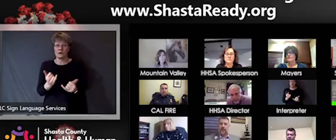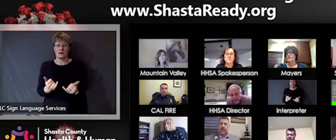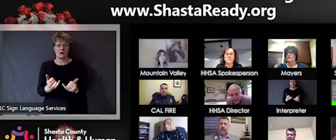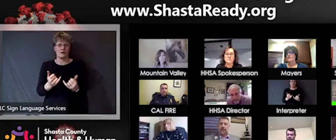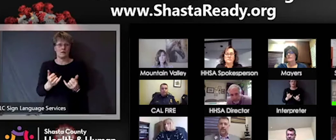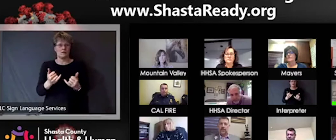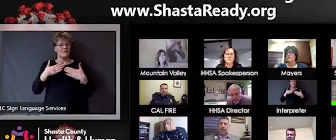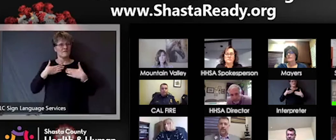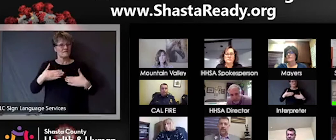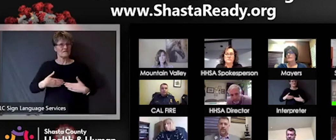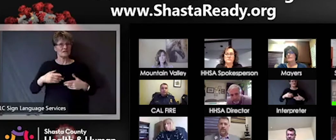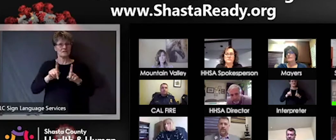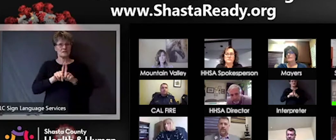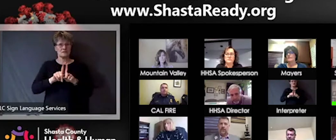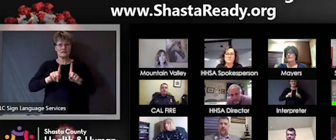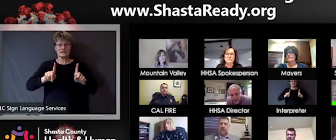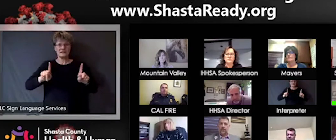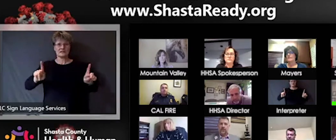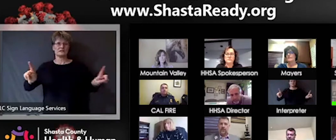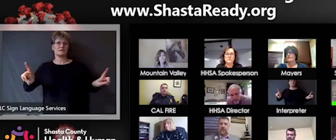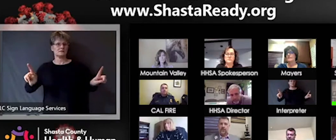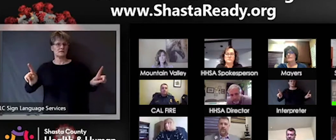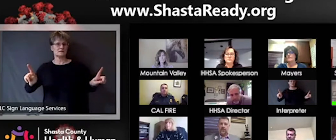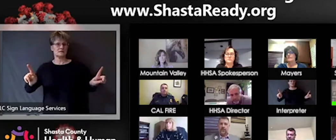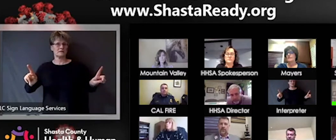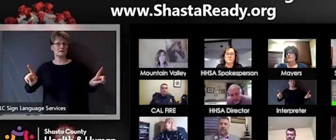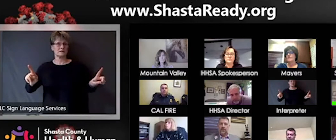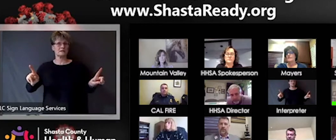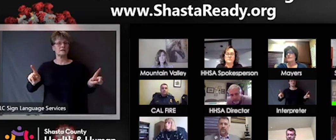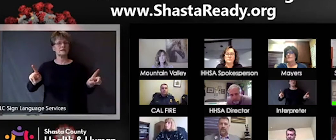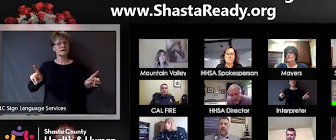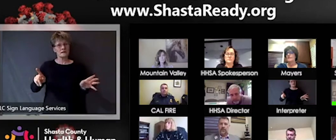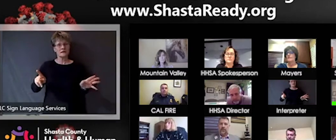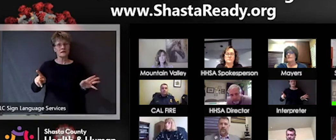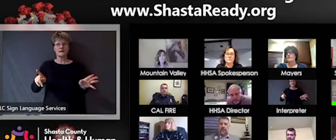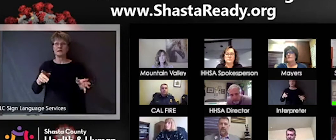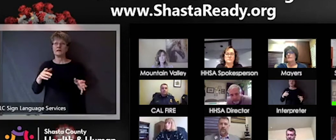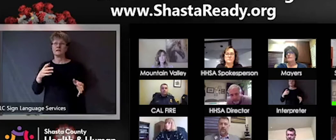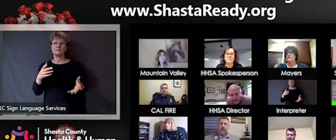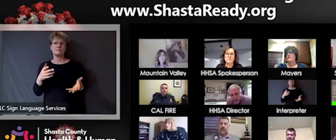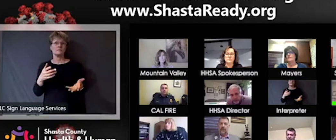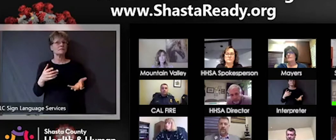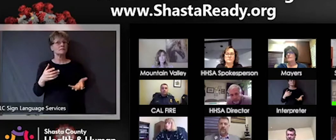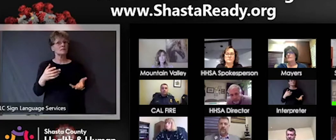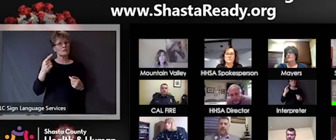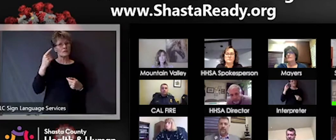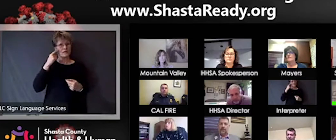mixed about the idea is that adding something, it can't hurt, as long as you're maintaining that physical distancing and as long as we don't